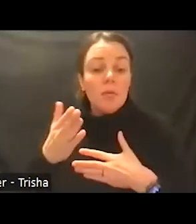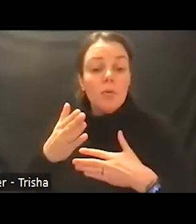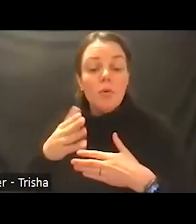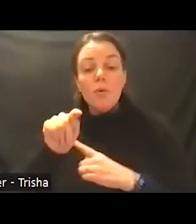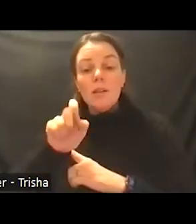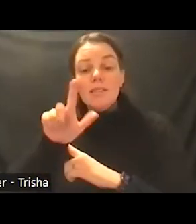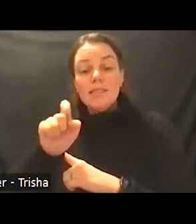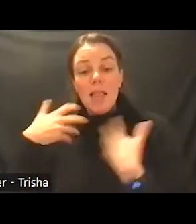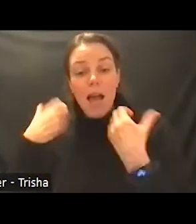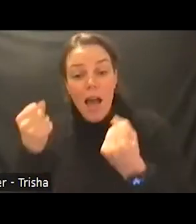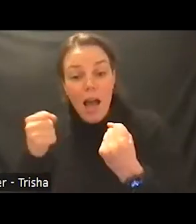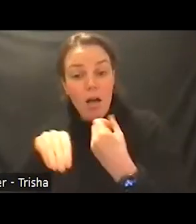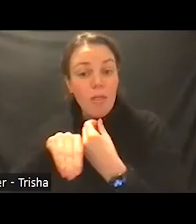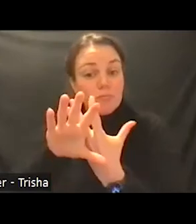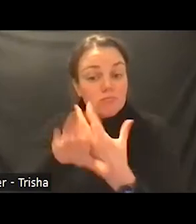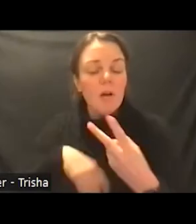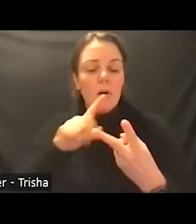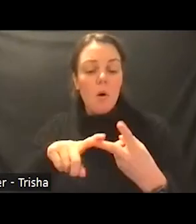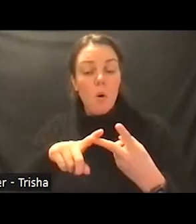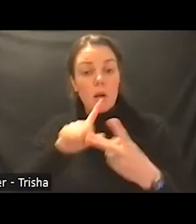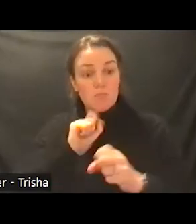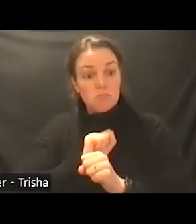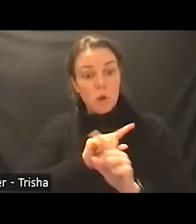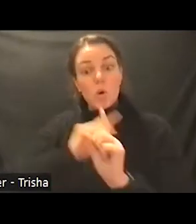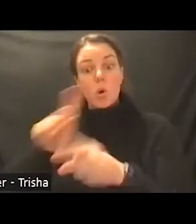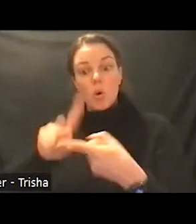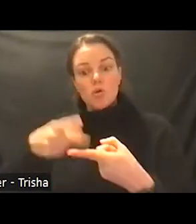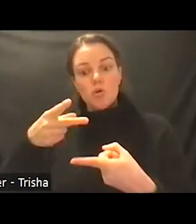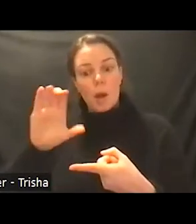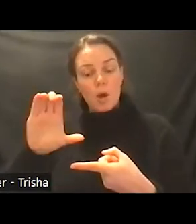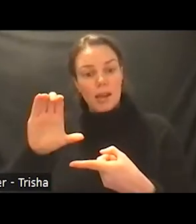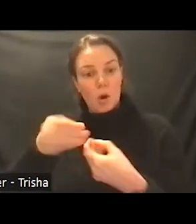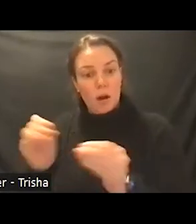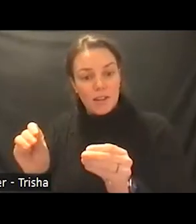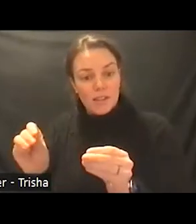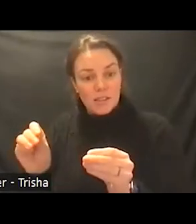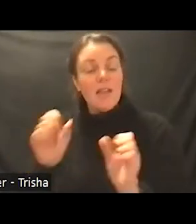going to the primary care practices to assess patients determine what their treatment needs are